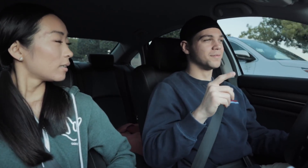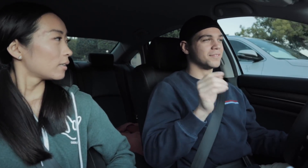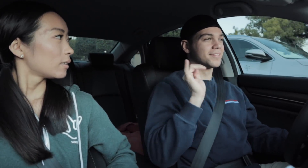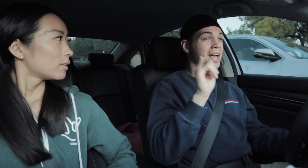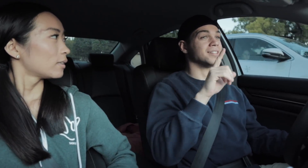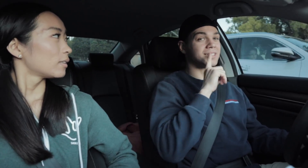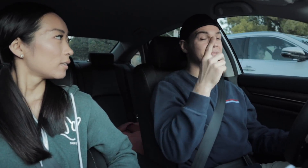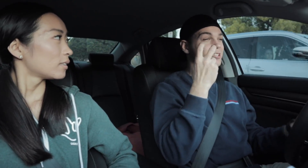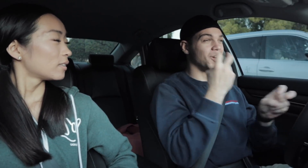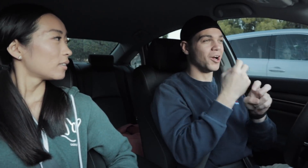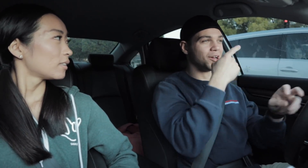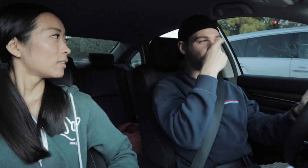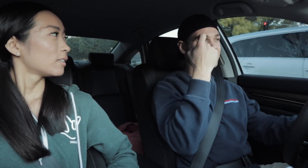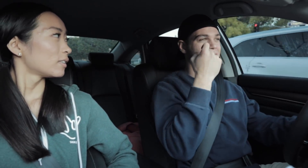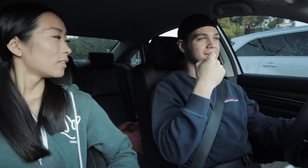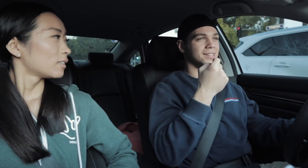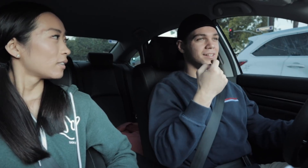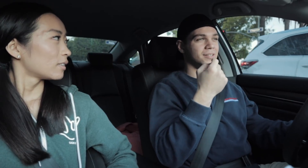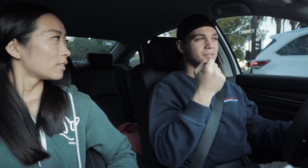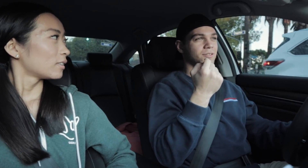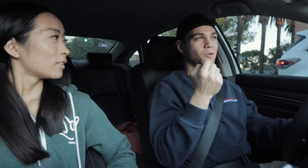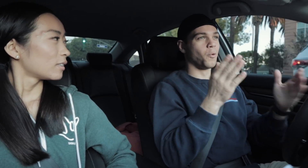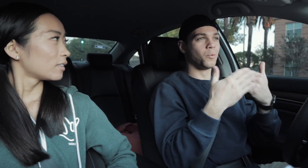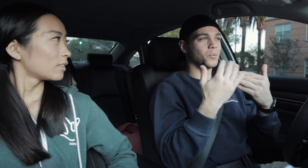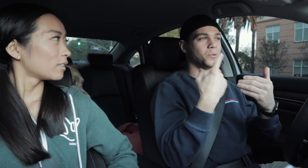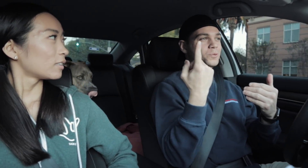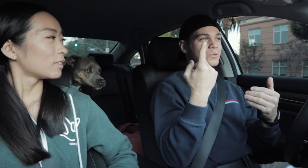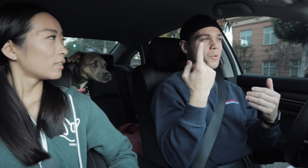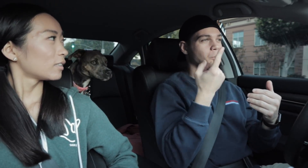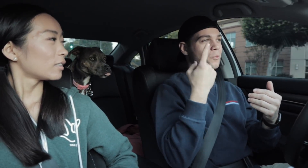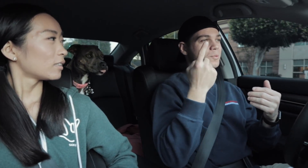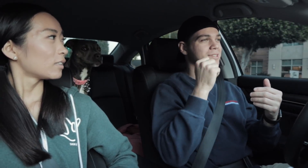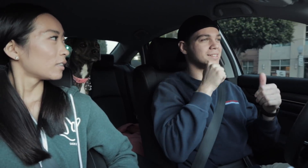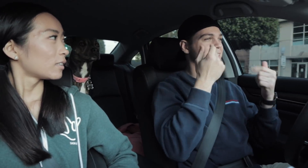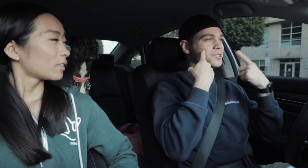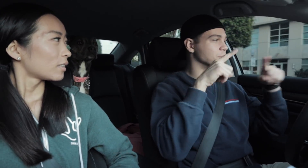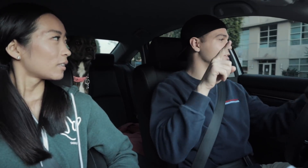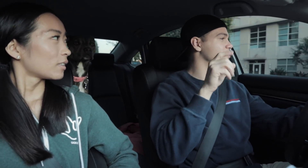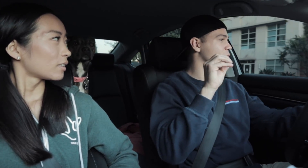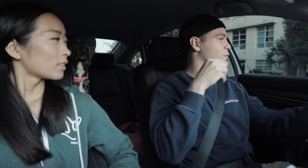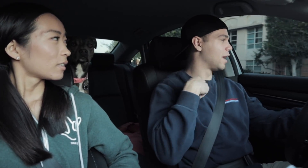R: That is hard because... it almost always doesn't work so